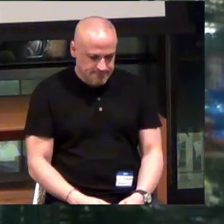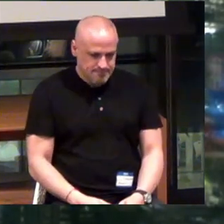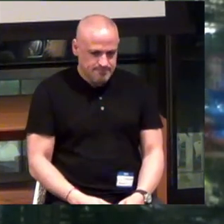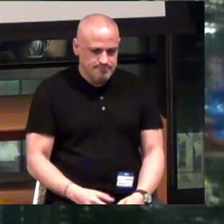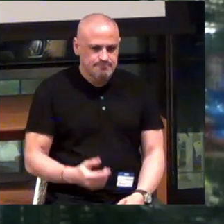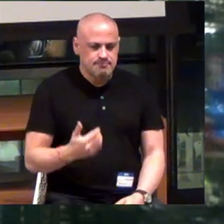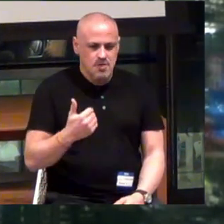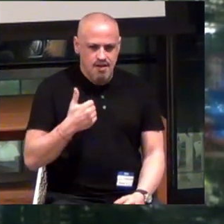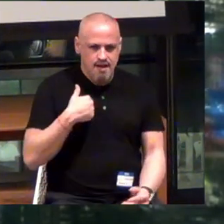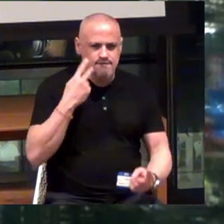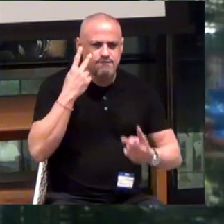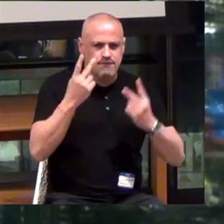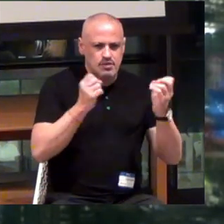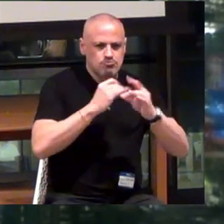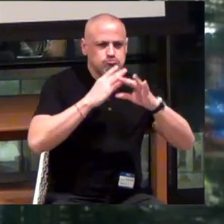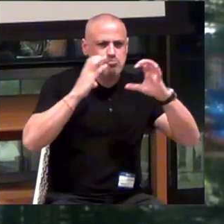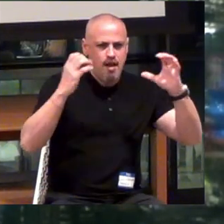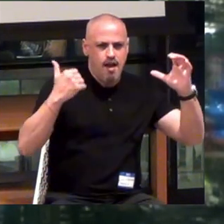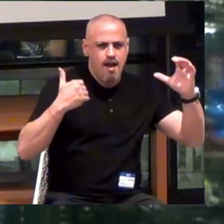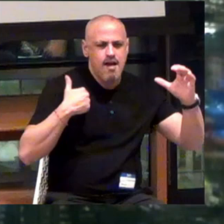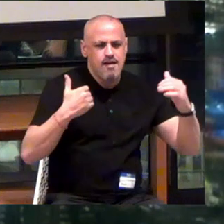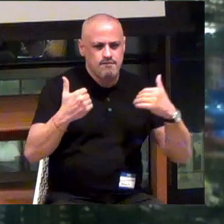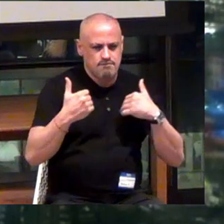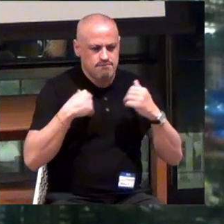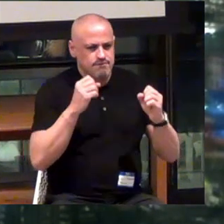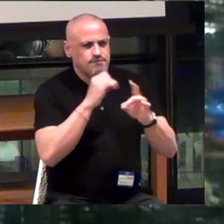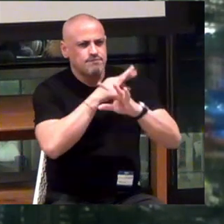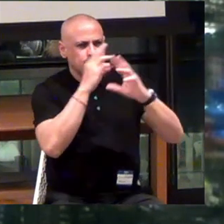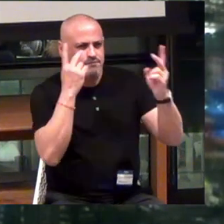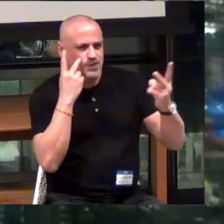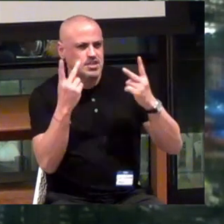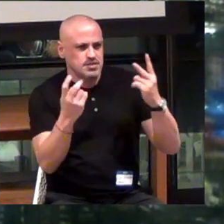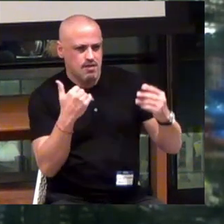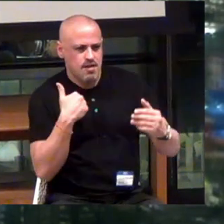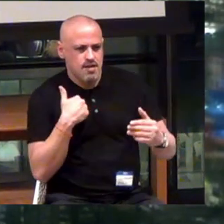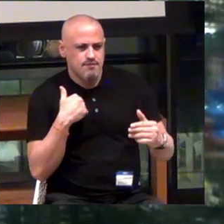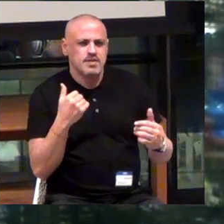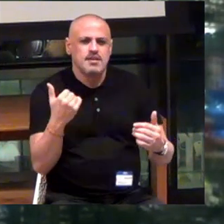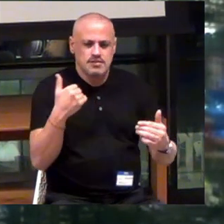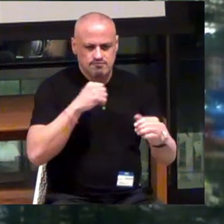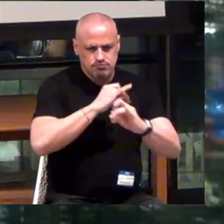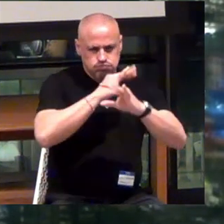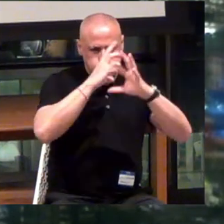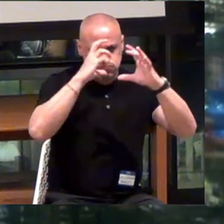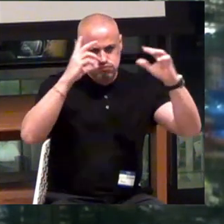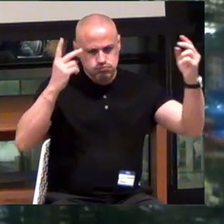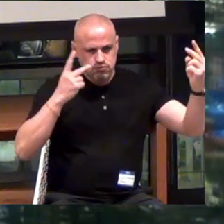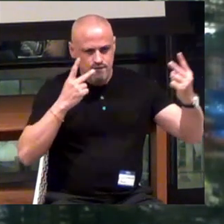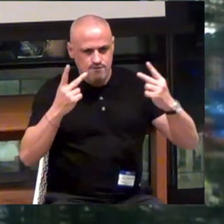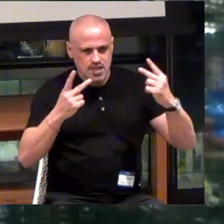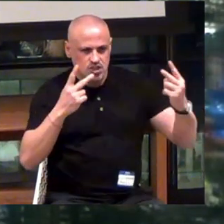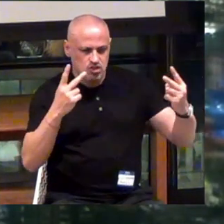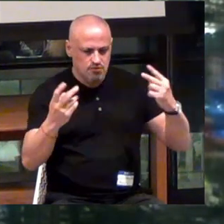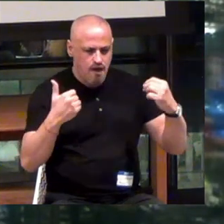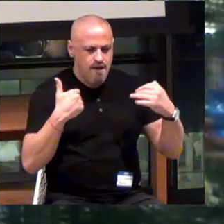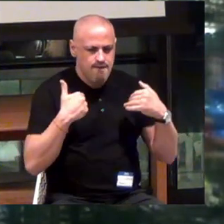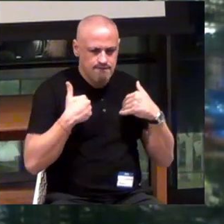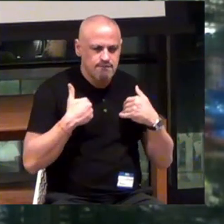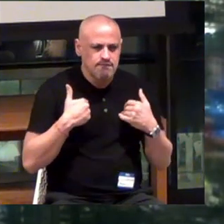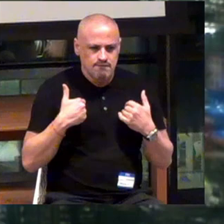We have a vision.